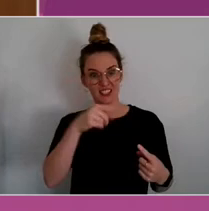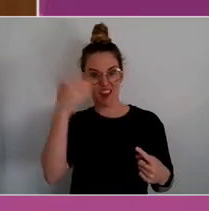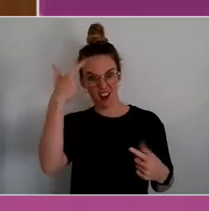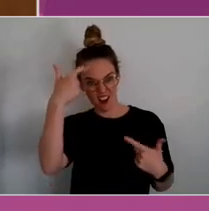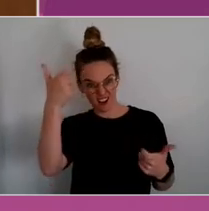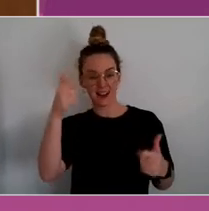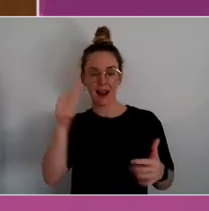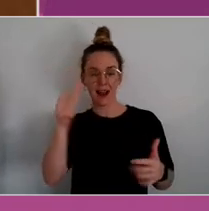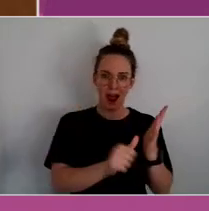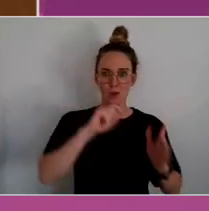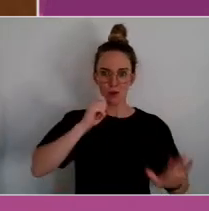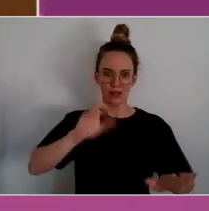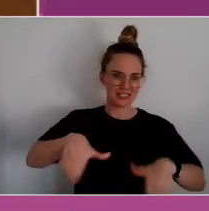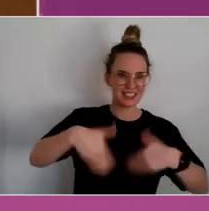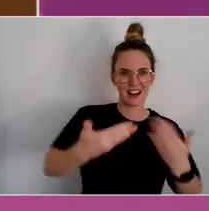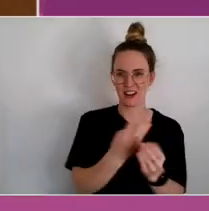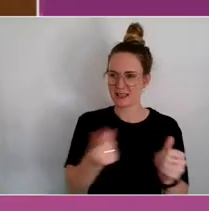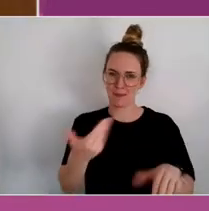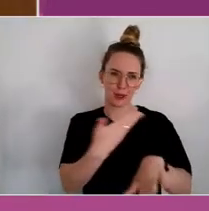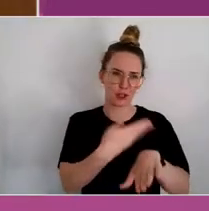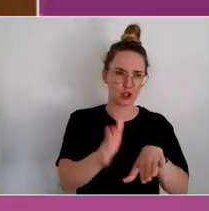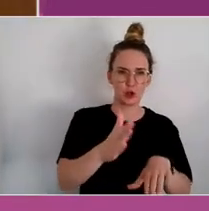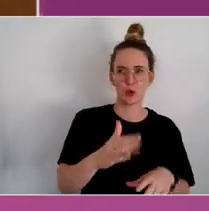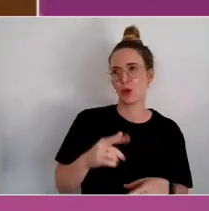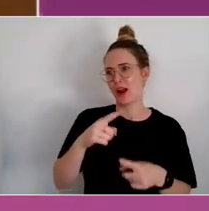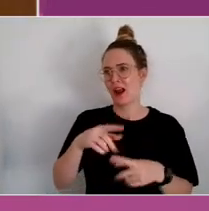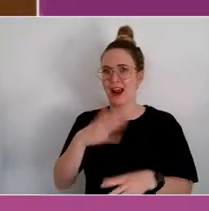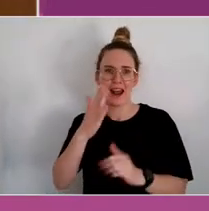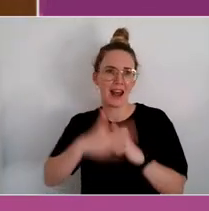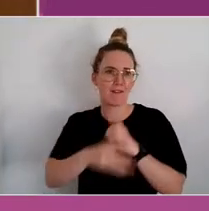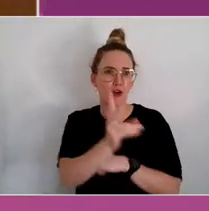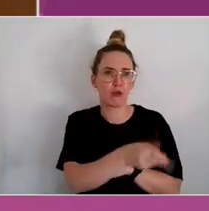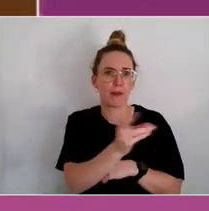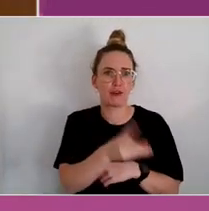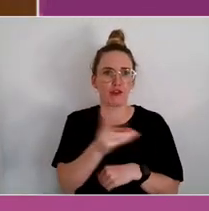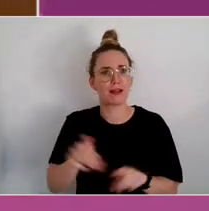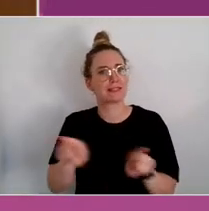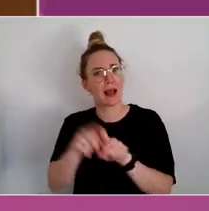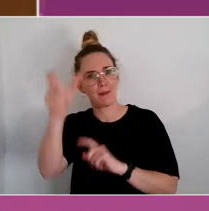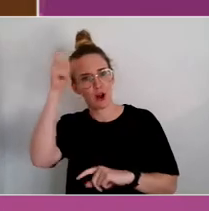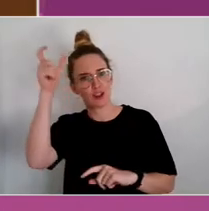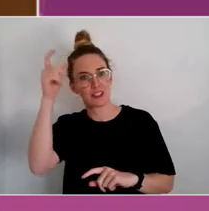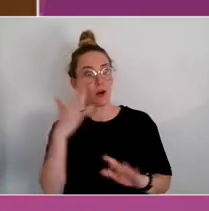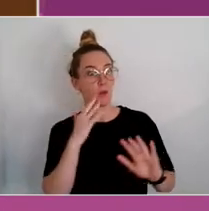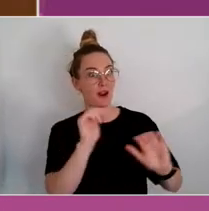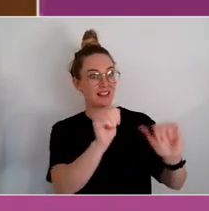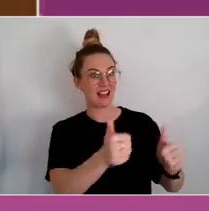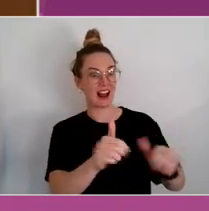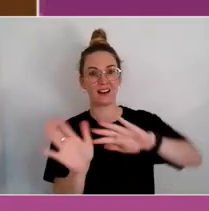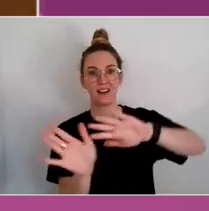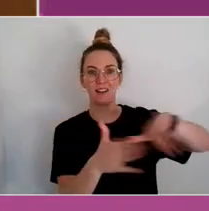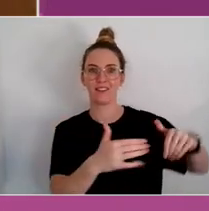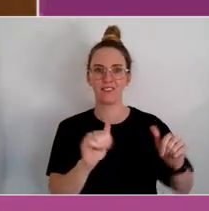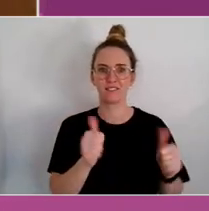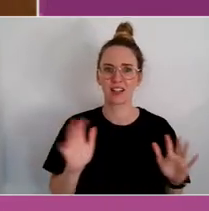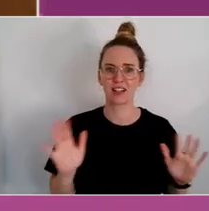new, never repeats an idea, and then when it's done it's done. So it's like the circus comes to town, and goes away.